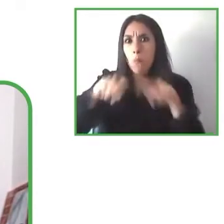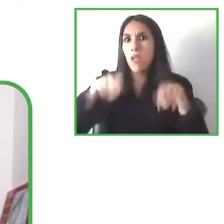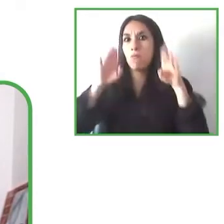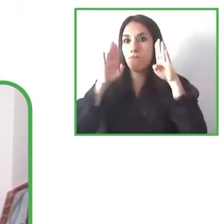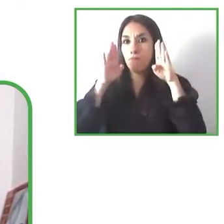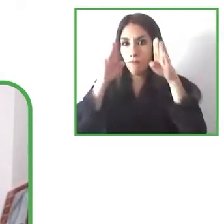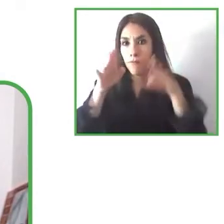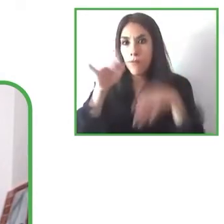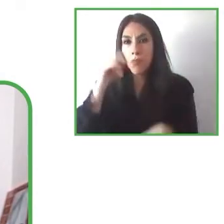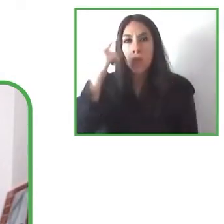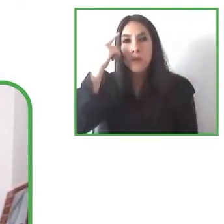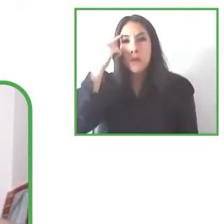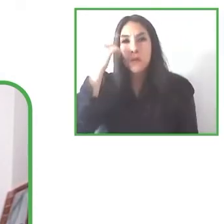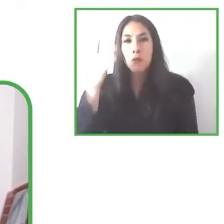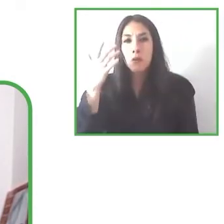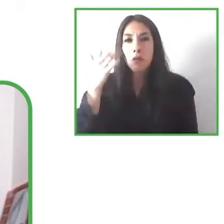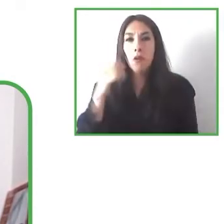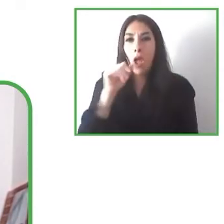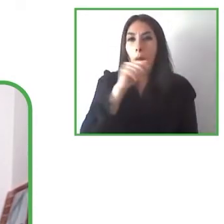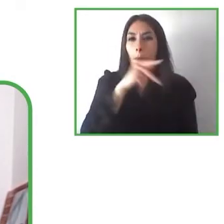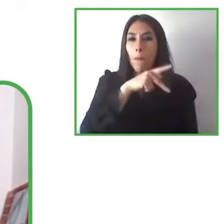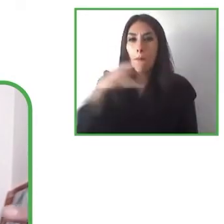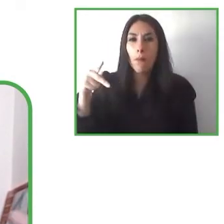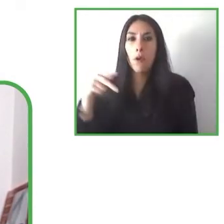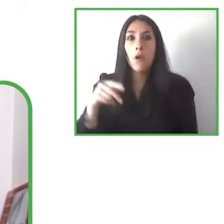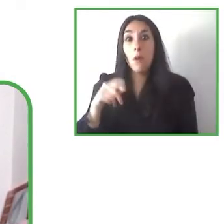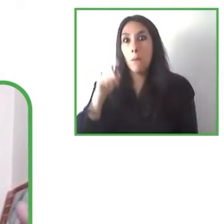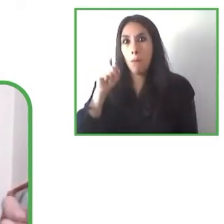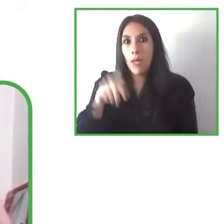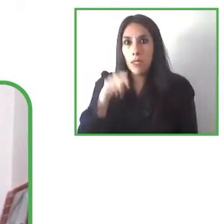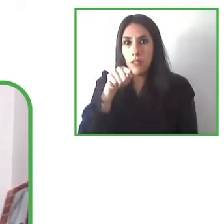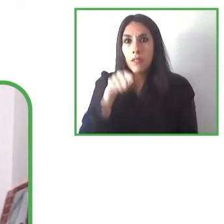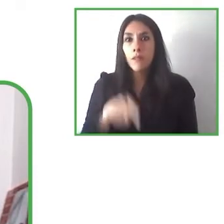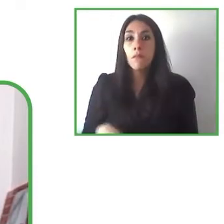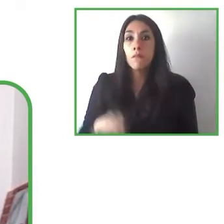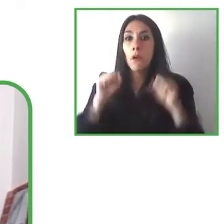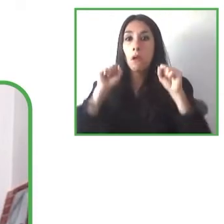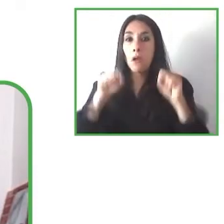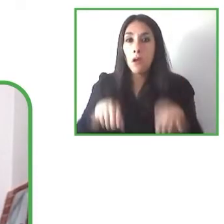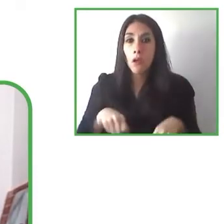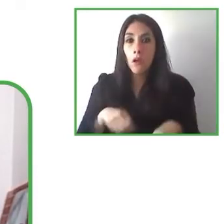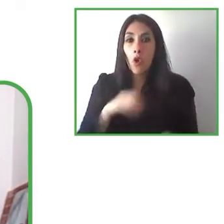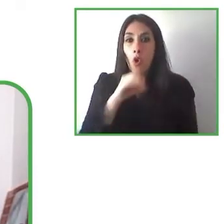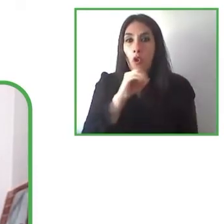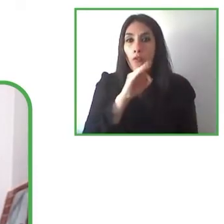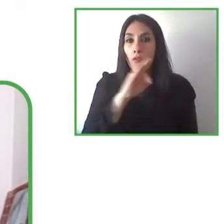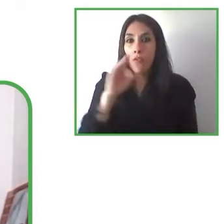social and cultural terms and also, we can think of offline elements and not